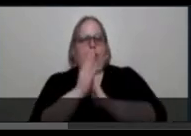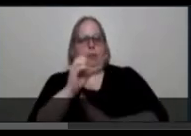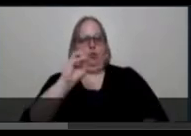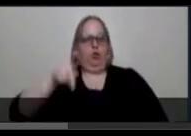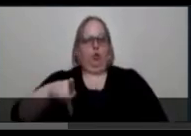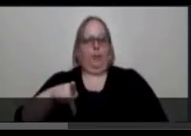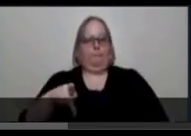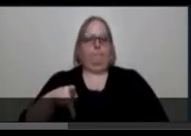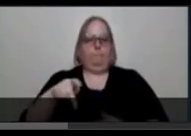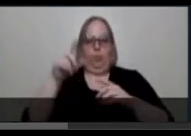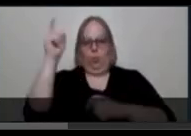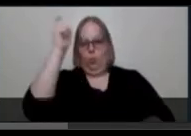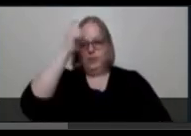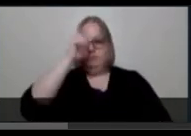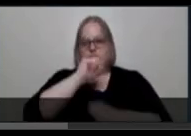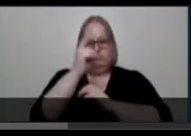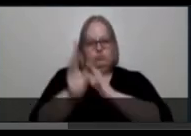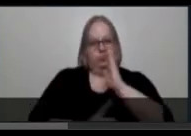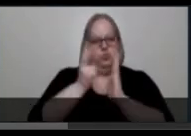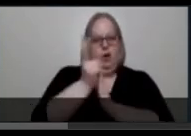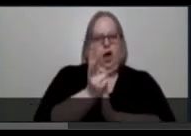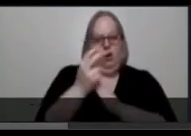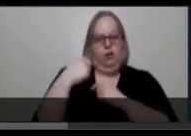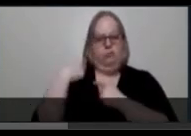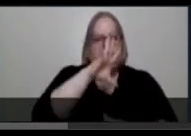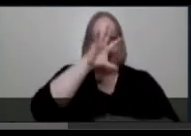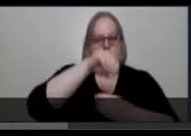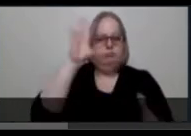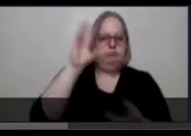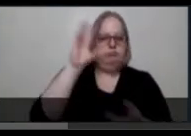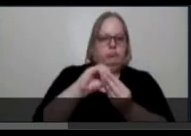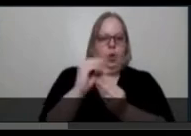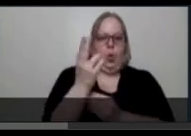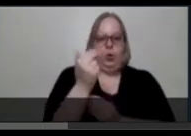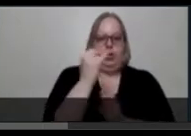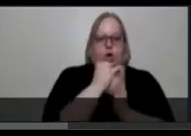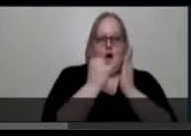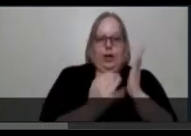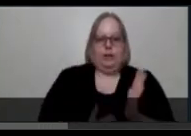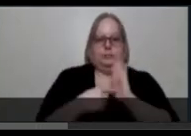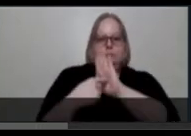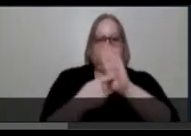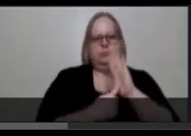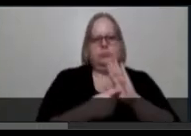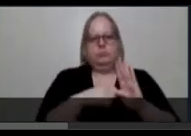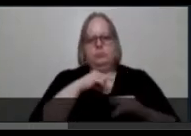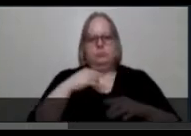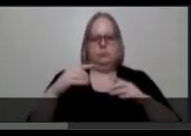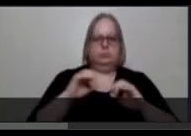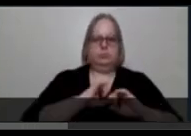is a two-hour piece involving thirteen artists that bring evocative explorations of creation,